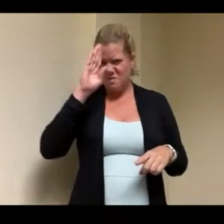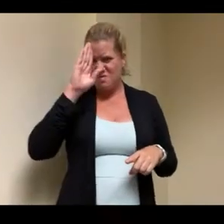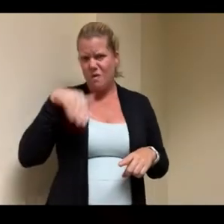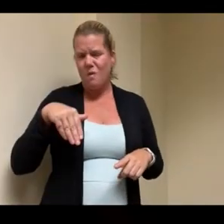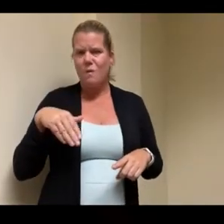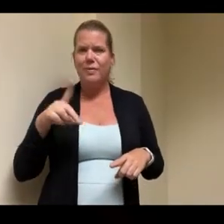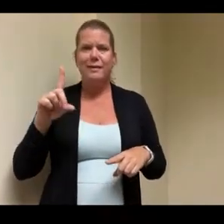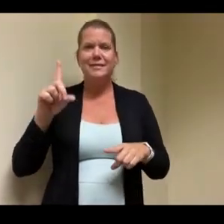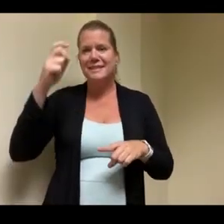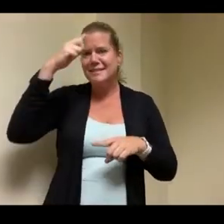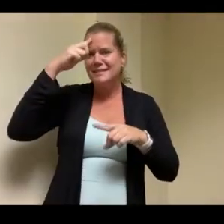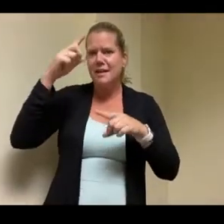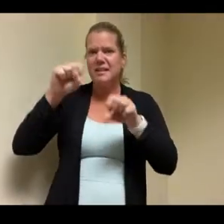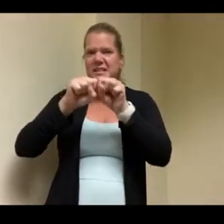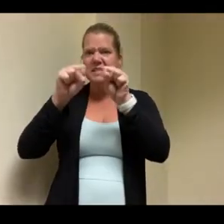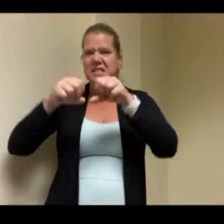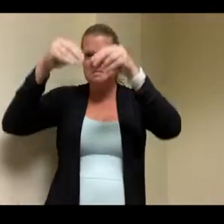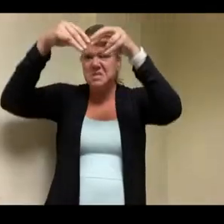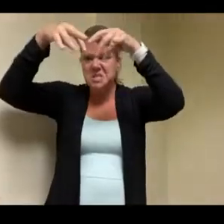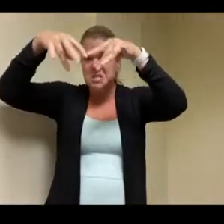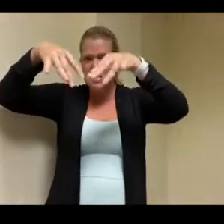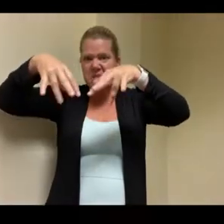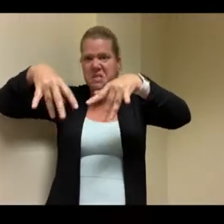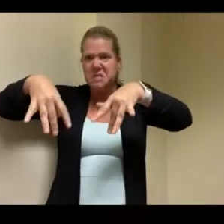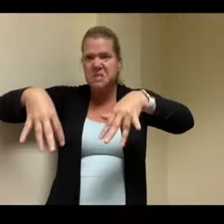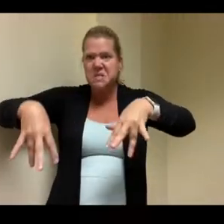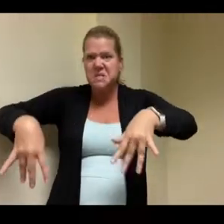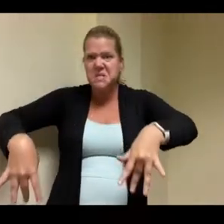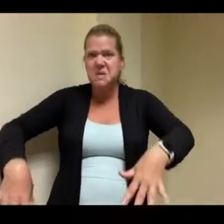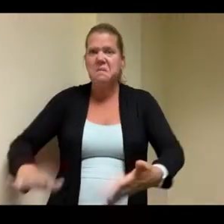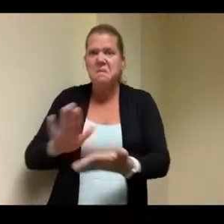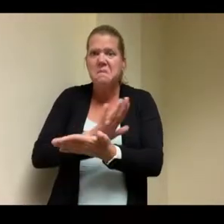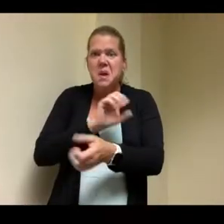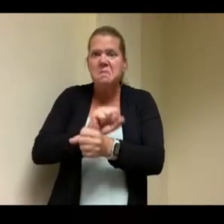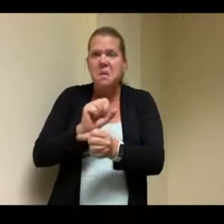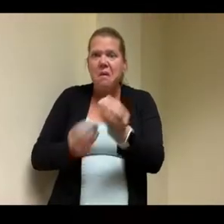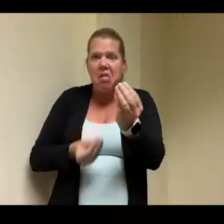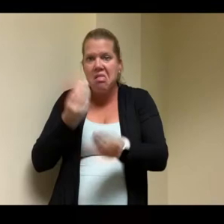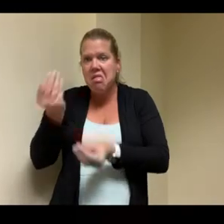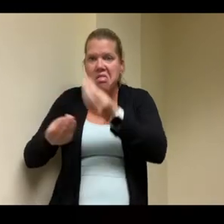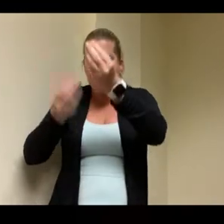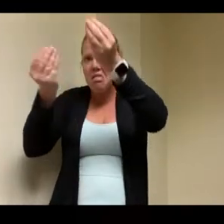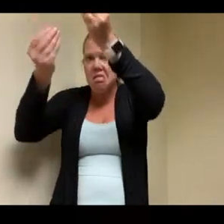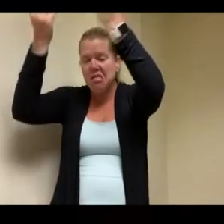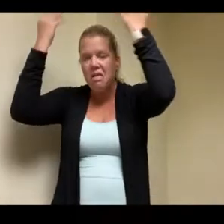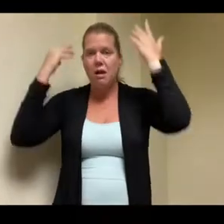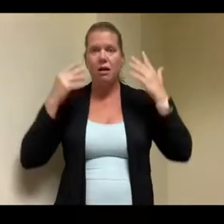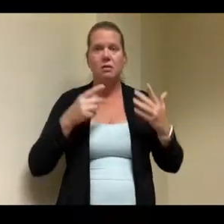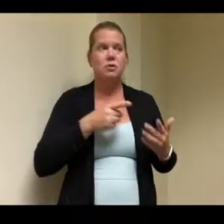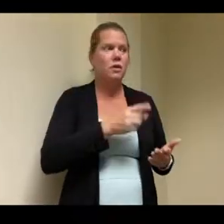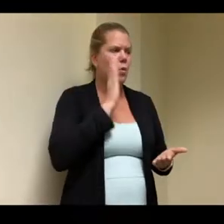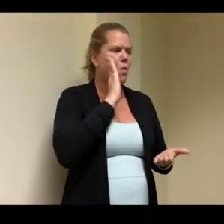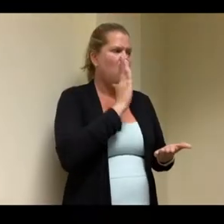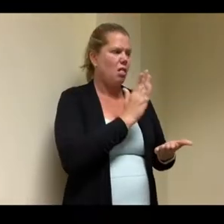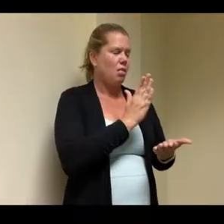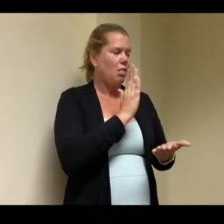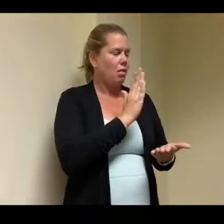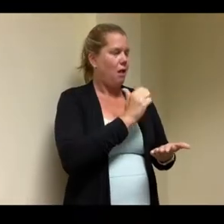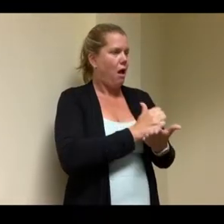applications you know services service coordinators and we we sort of are the anchor behind all